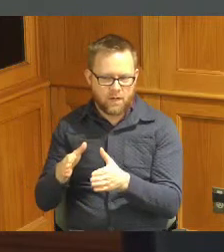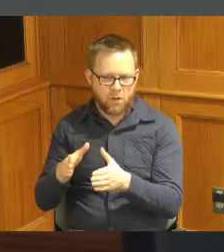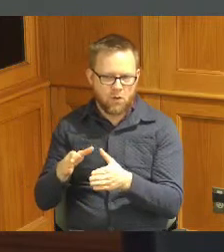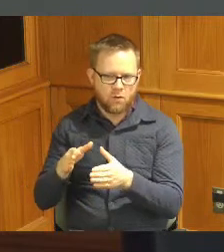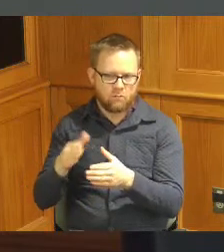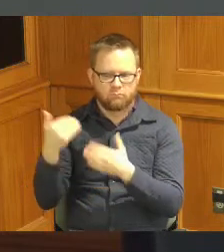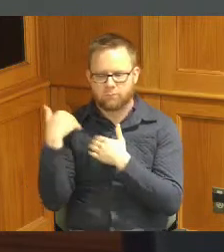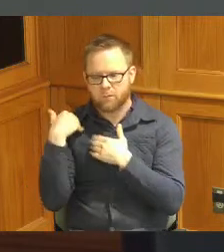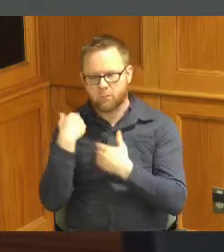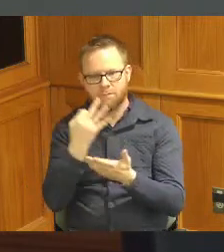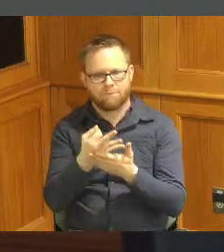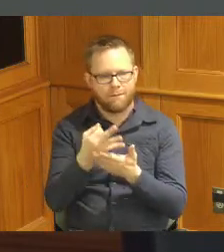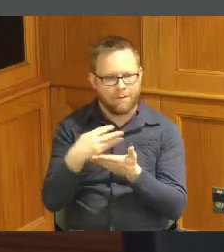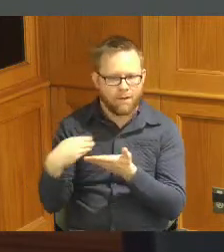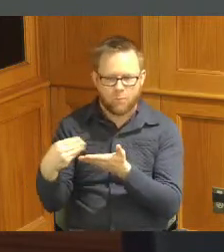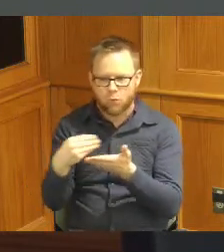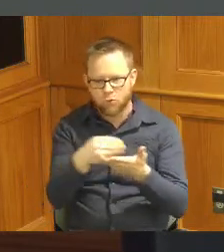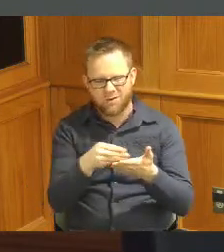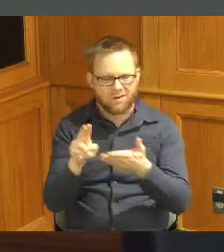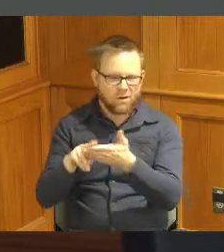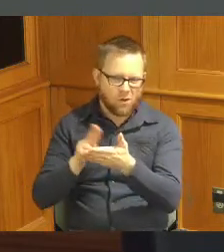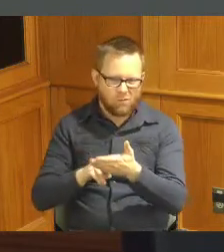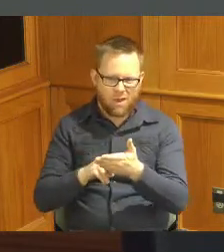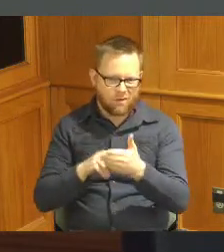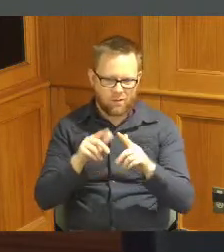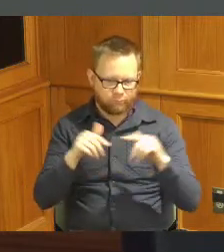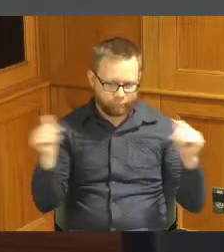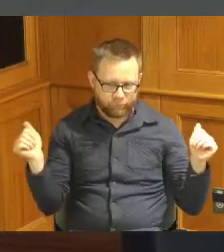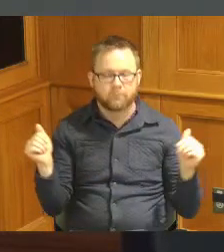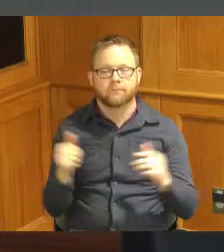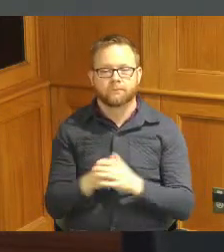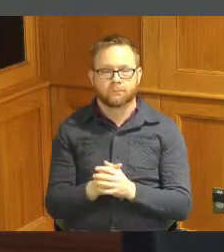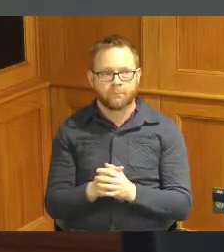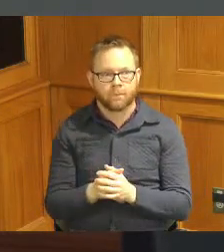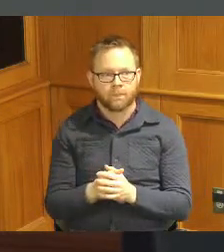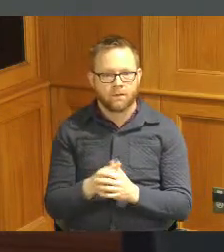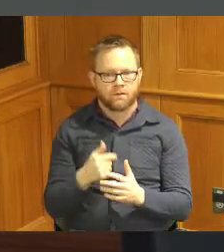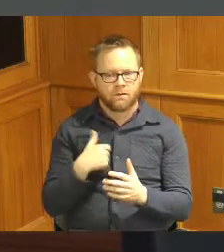and purchasing and those type Contracting those types of things so I did just want to provide the